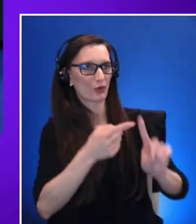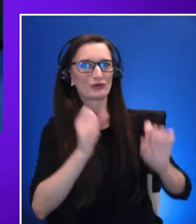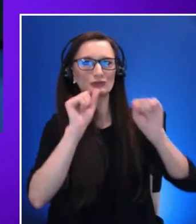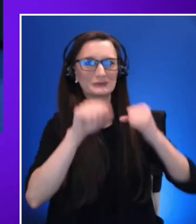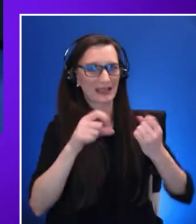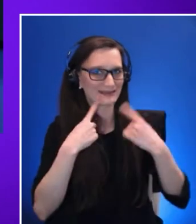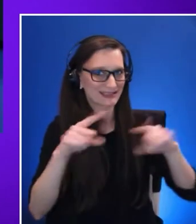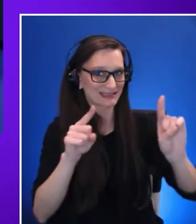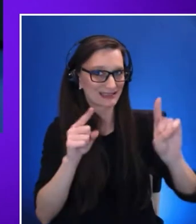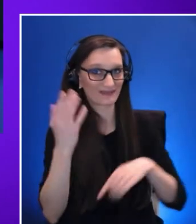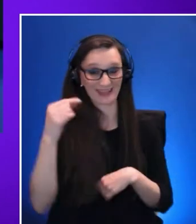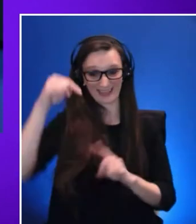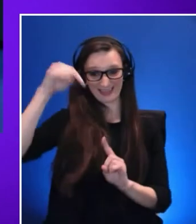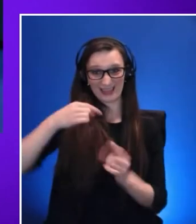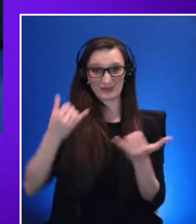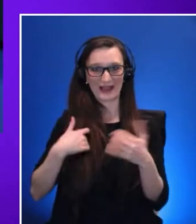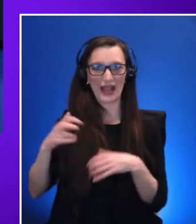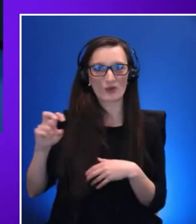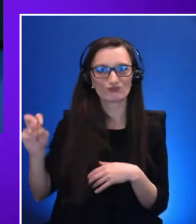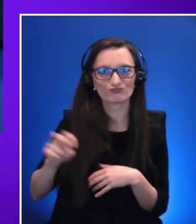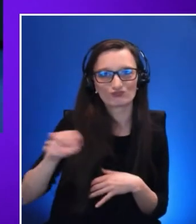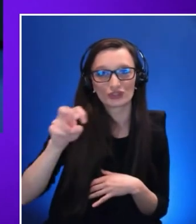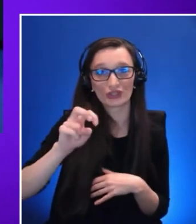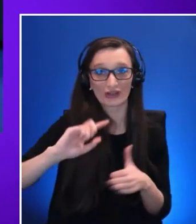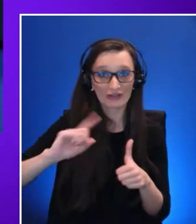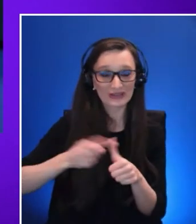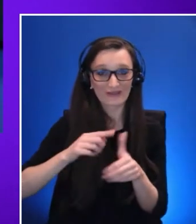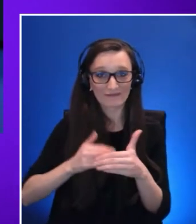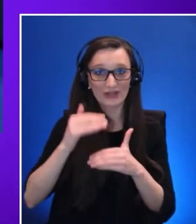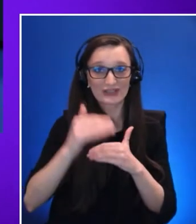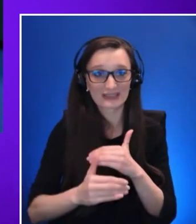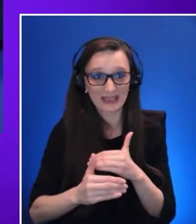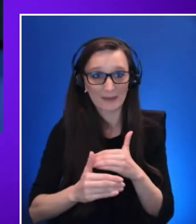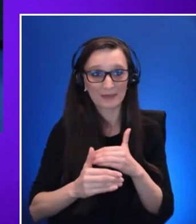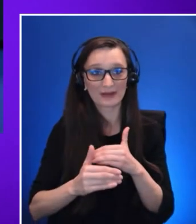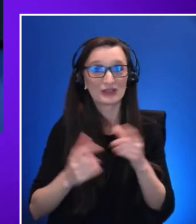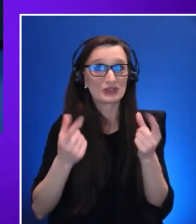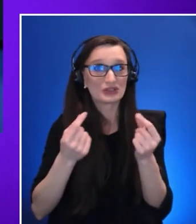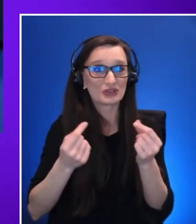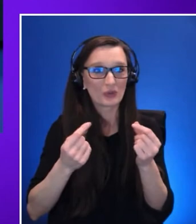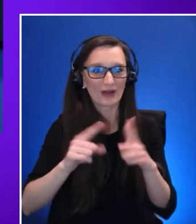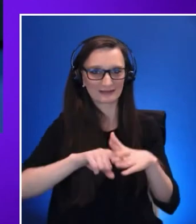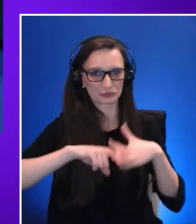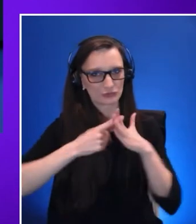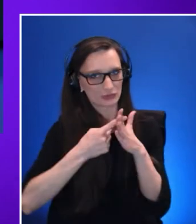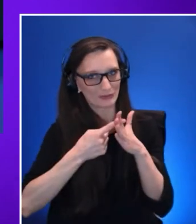and the first step of this journey is get to score zero, and we will continue to grow after that.